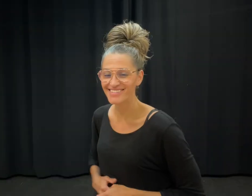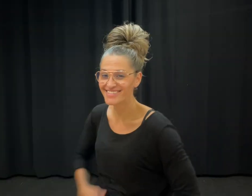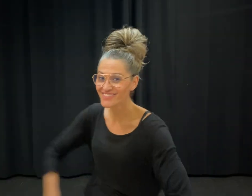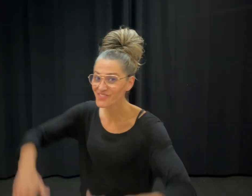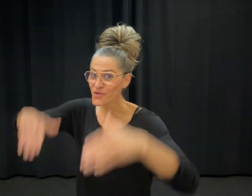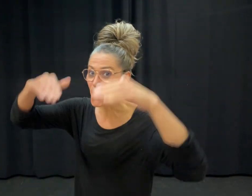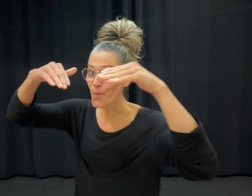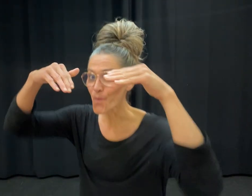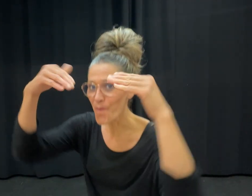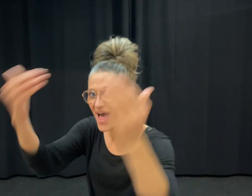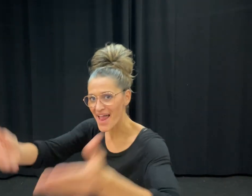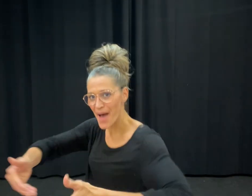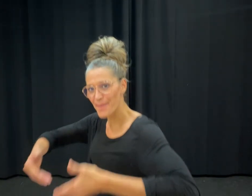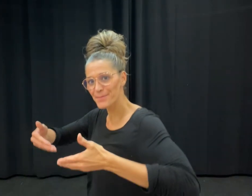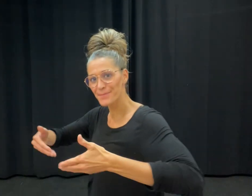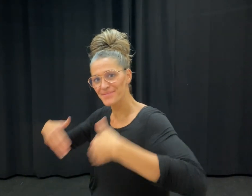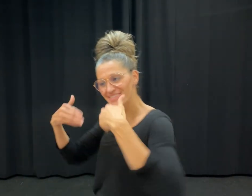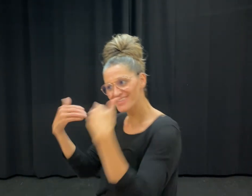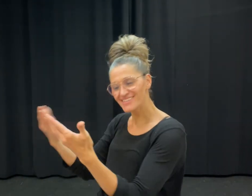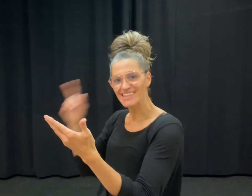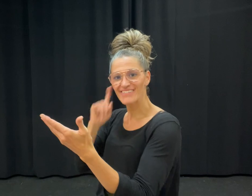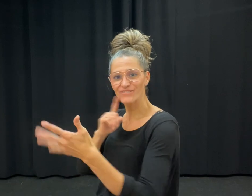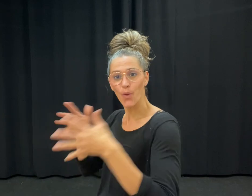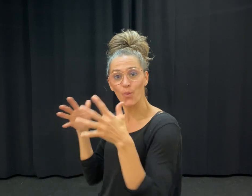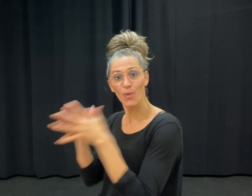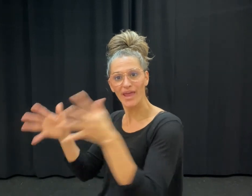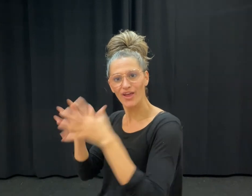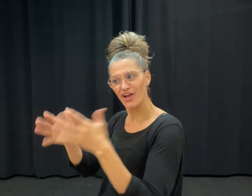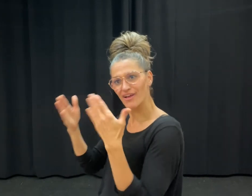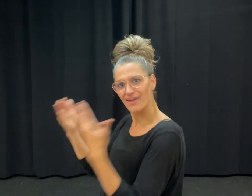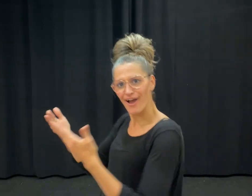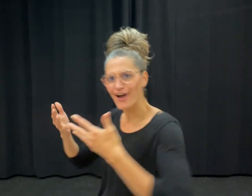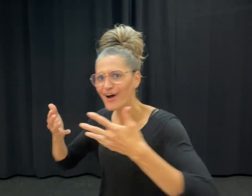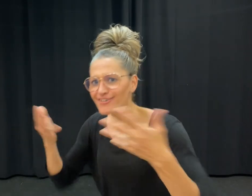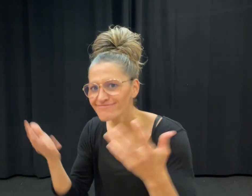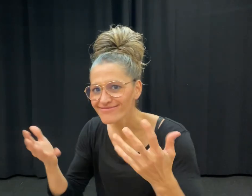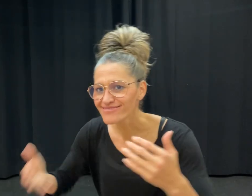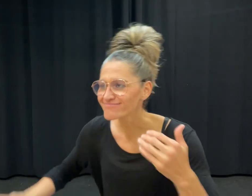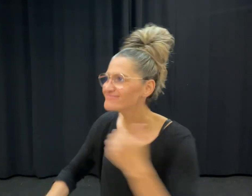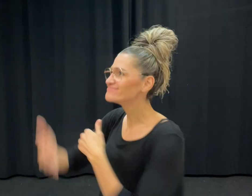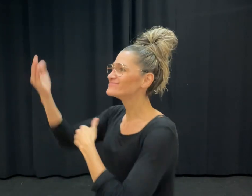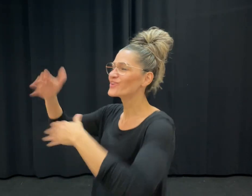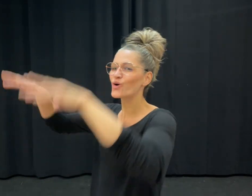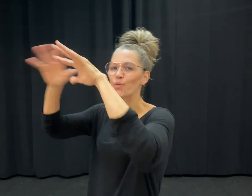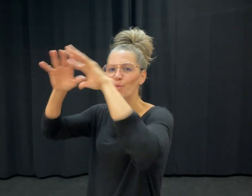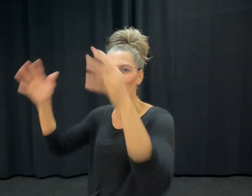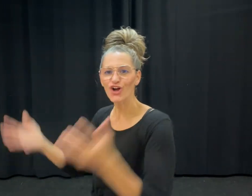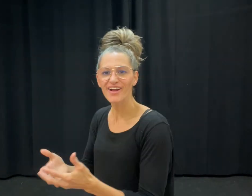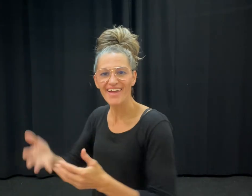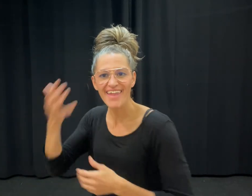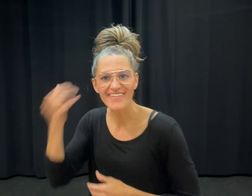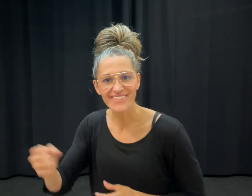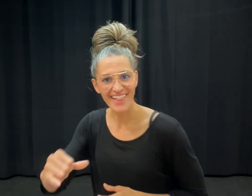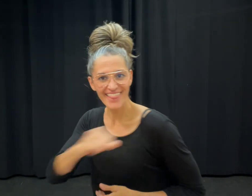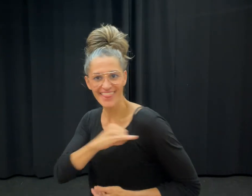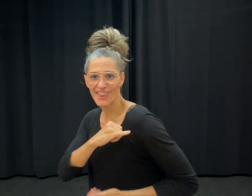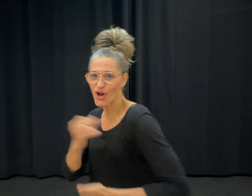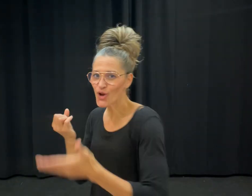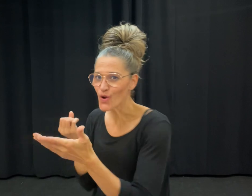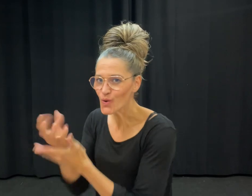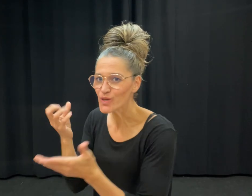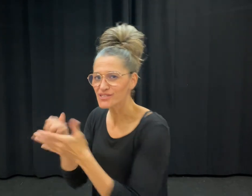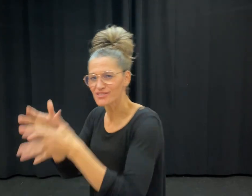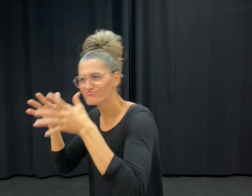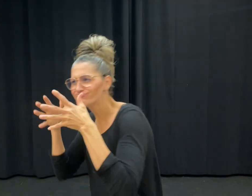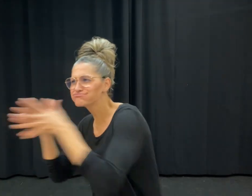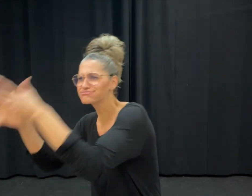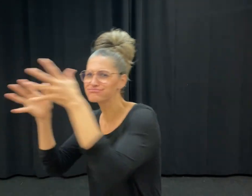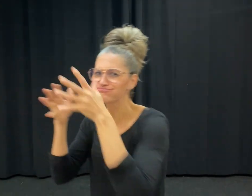Welcome to DeafWire where we share interesting news stories